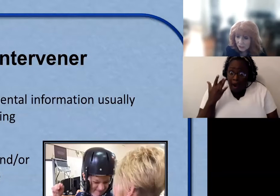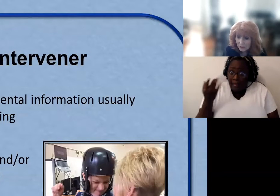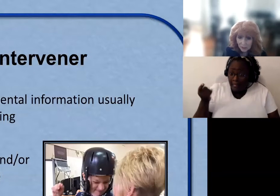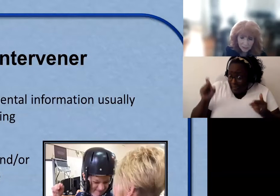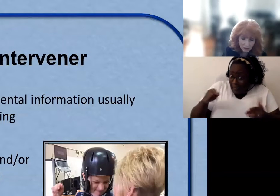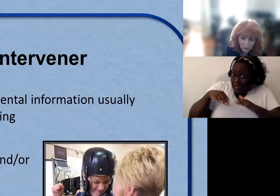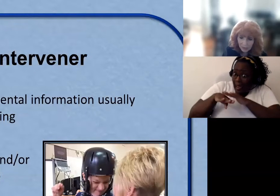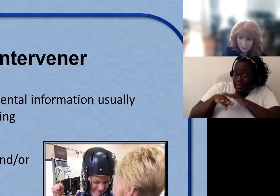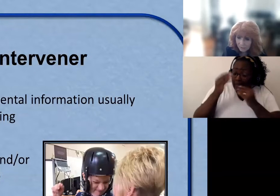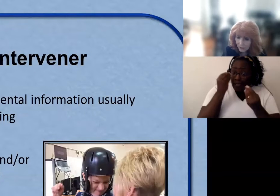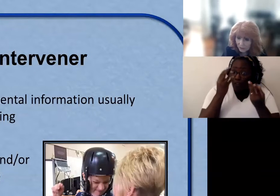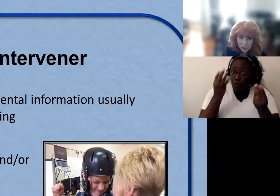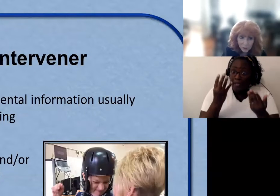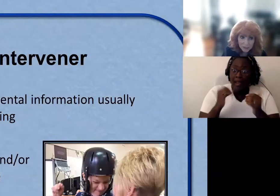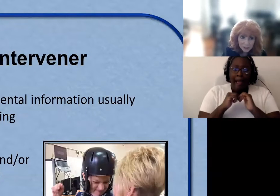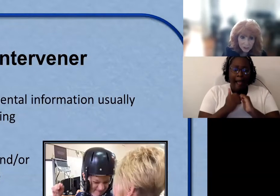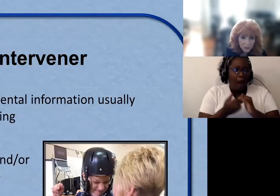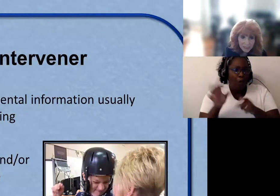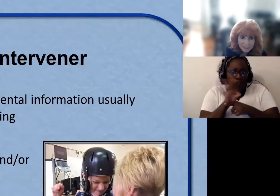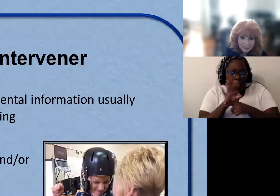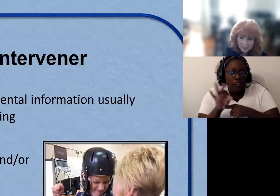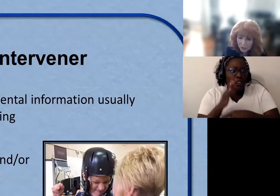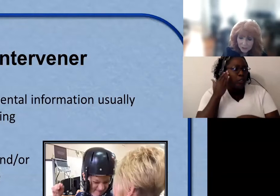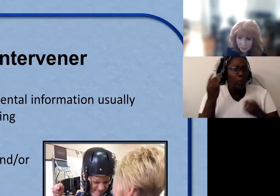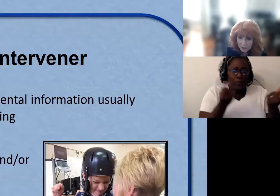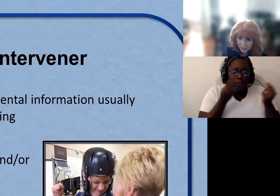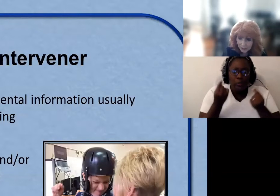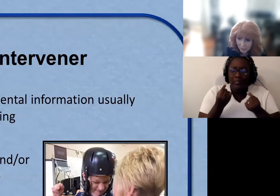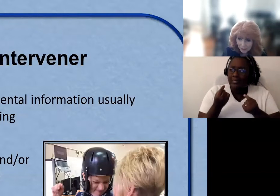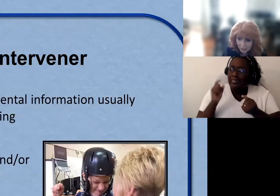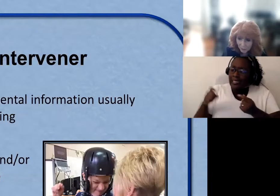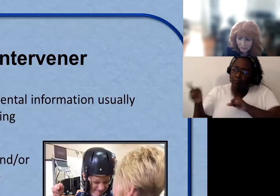So they know how to function or what to do. They need someone to communicate with whatever